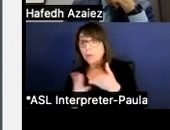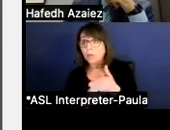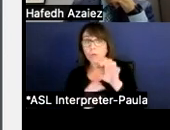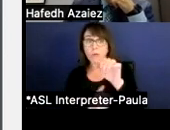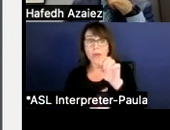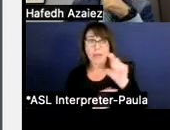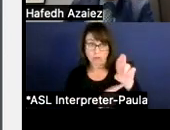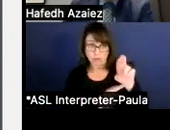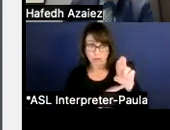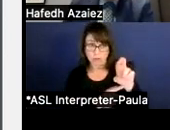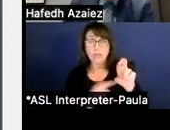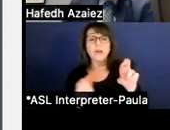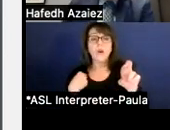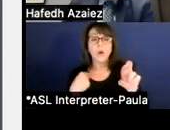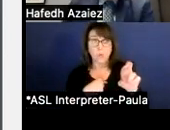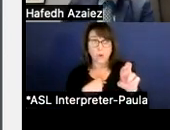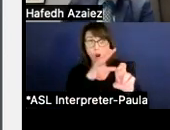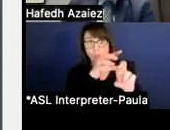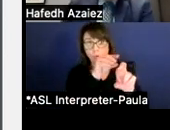we are bringing those positions back into the budget also.